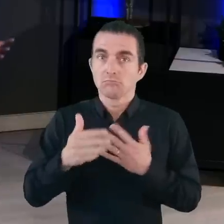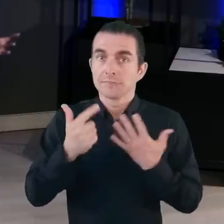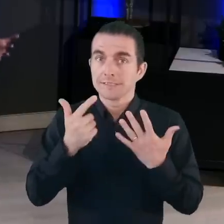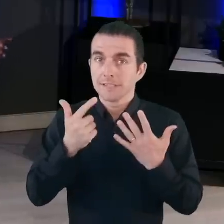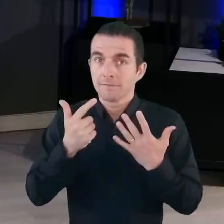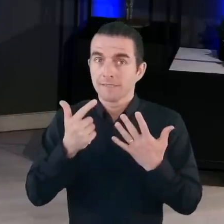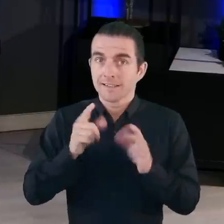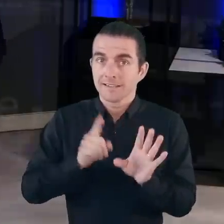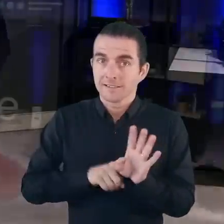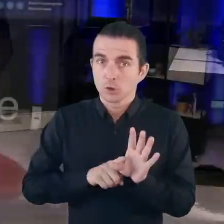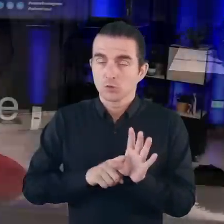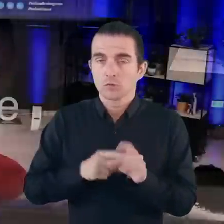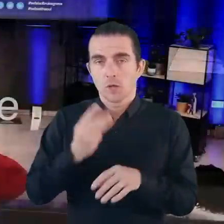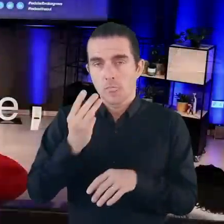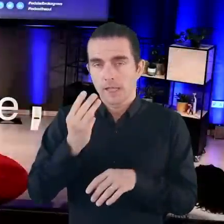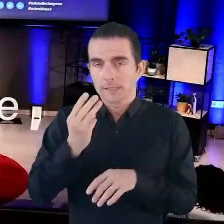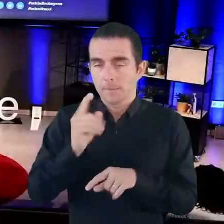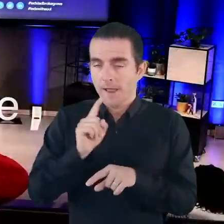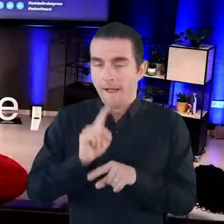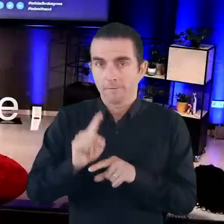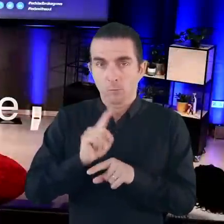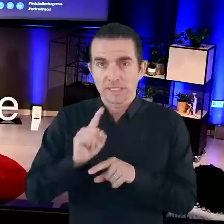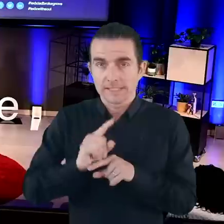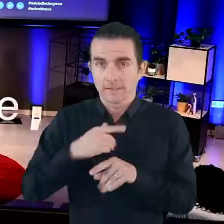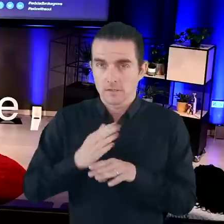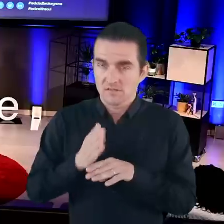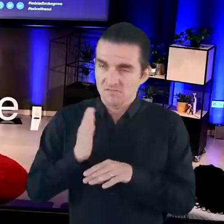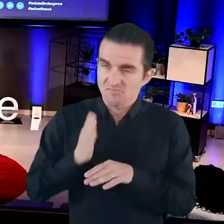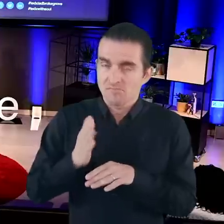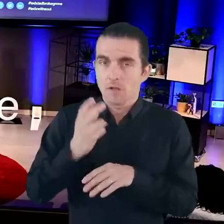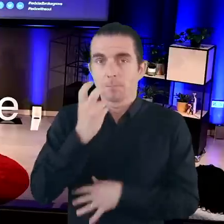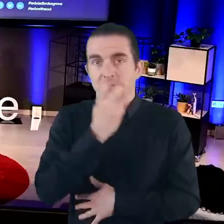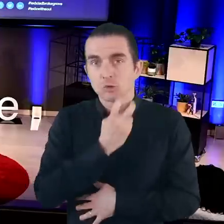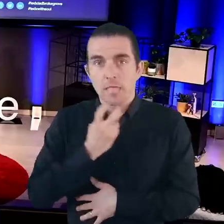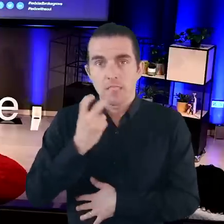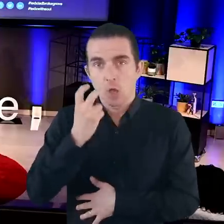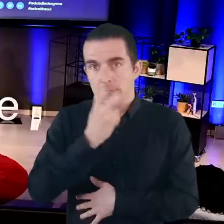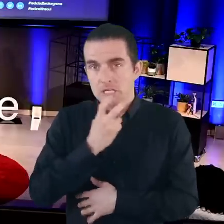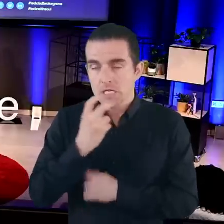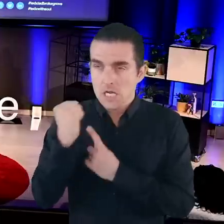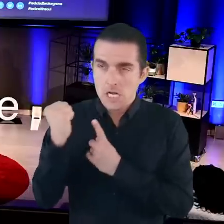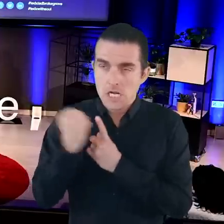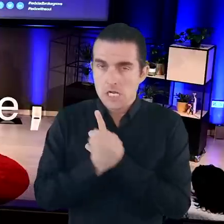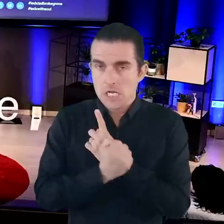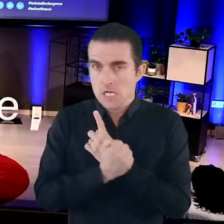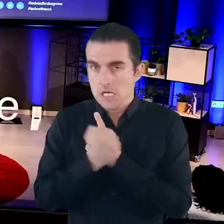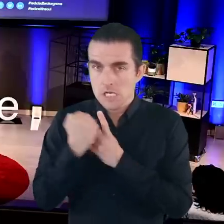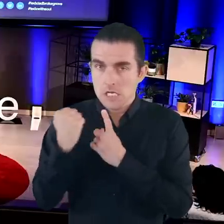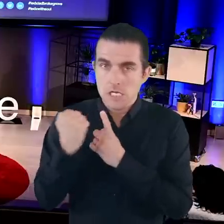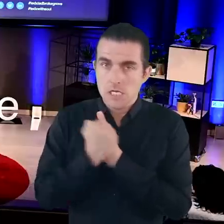So, for seven years, three times a week, we would go to speech therapy classes